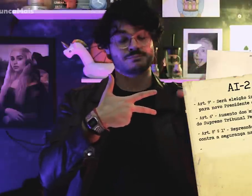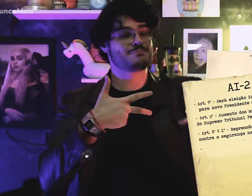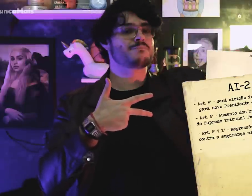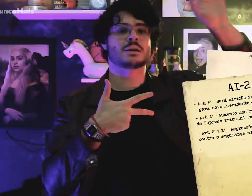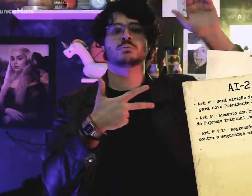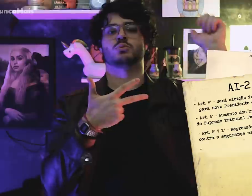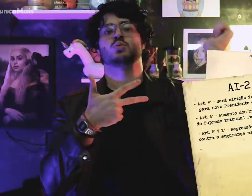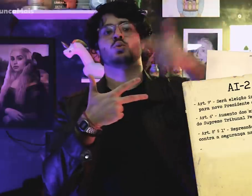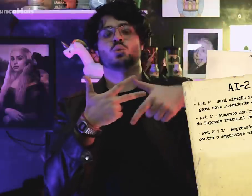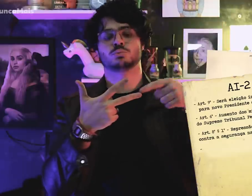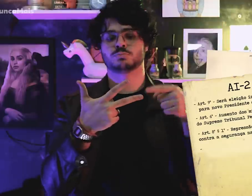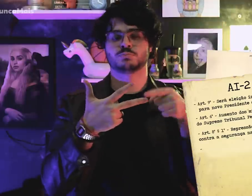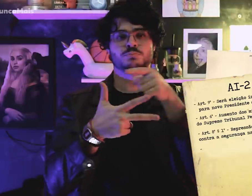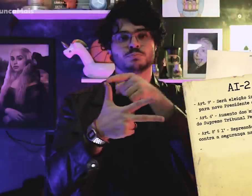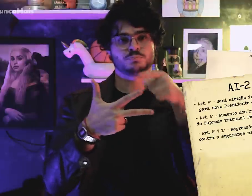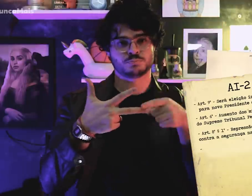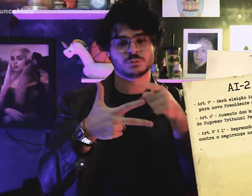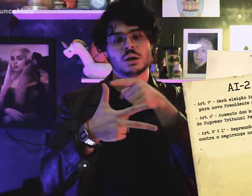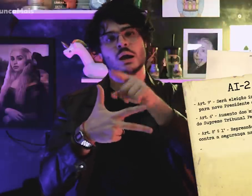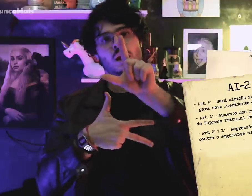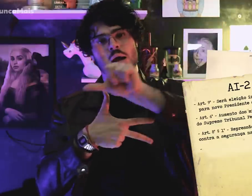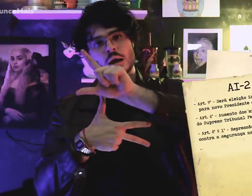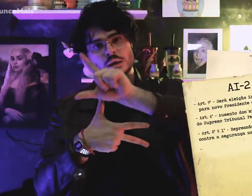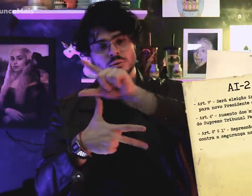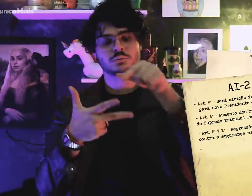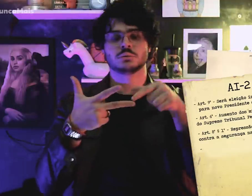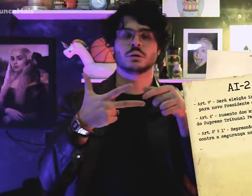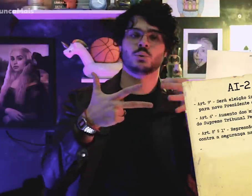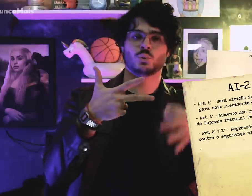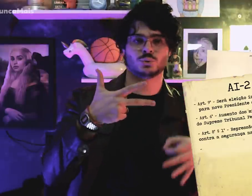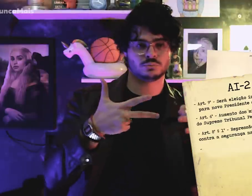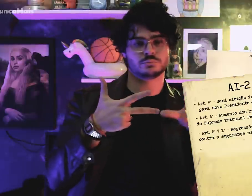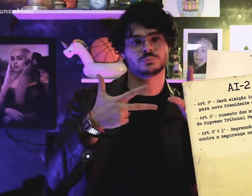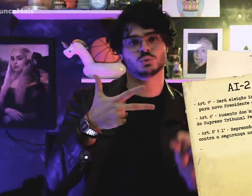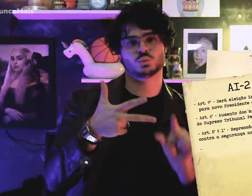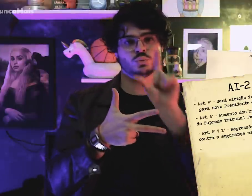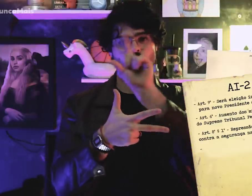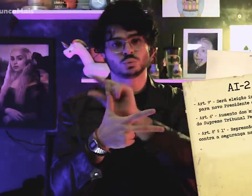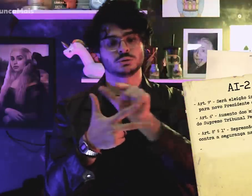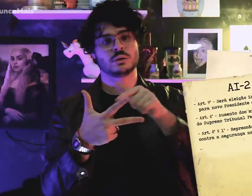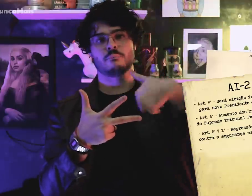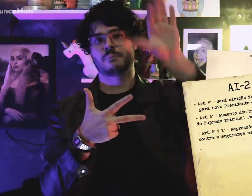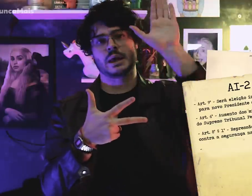more than in the Judiciary or the Legislative Branch.